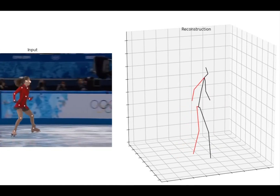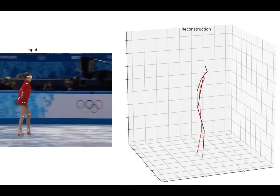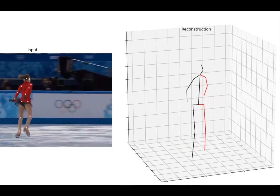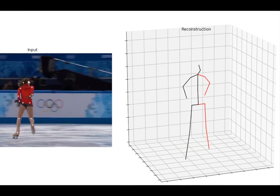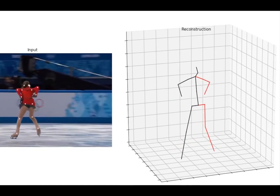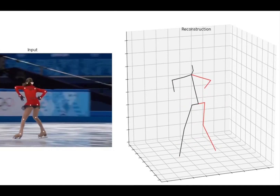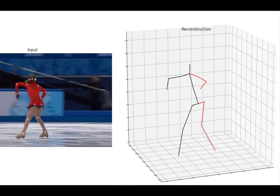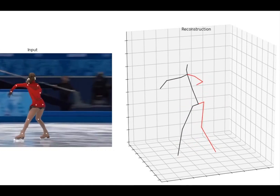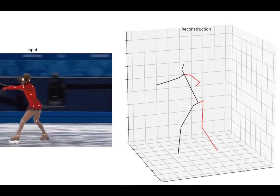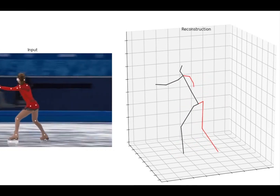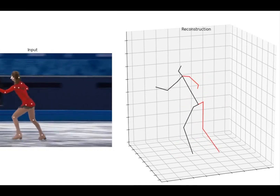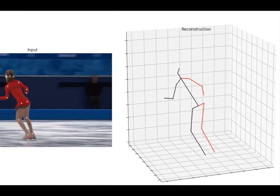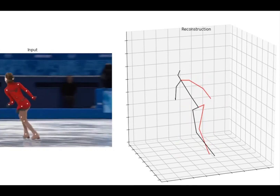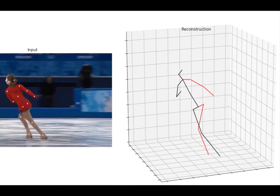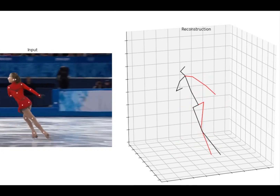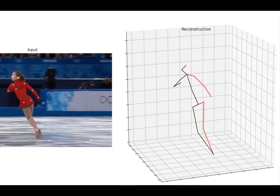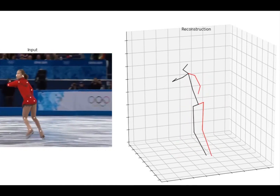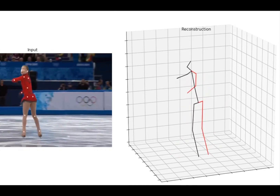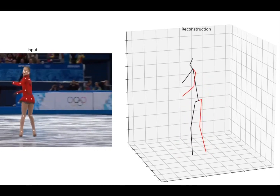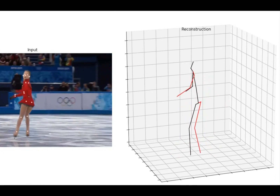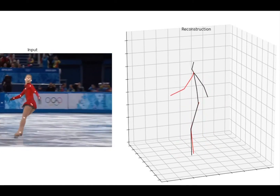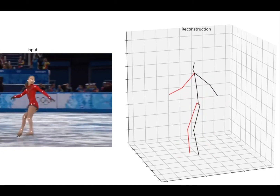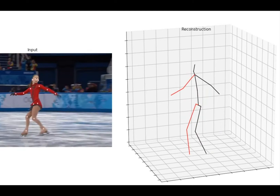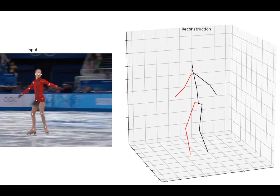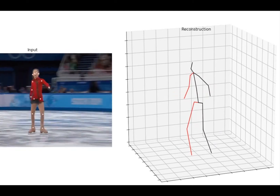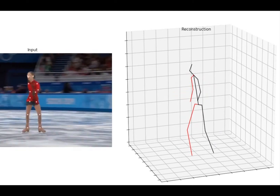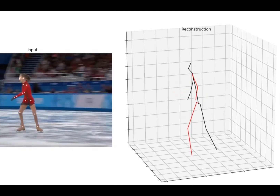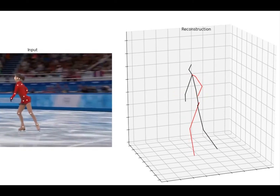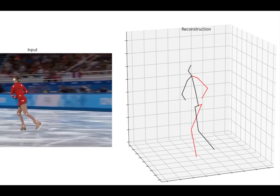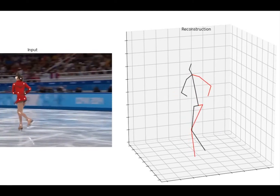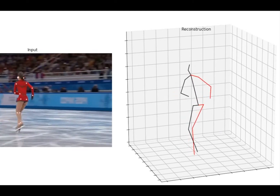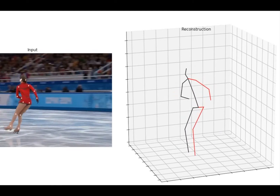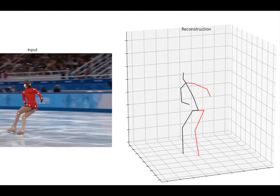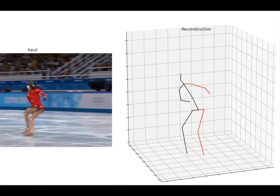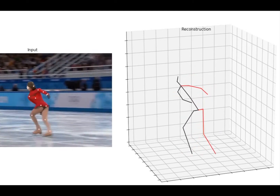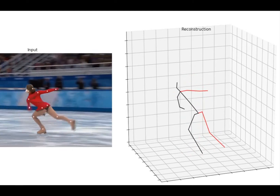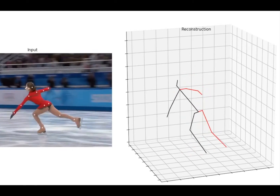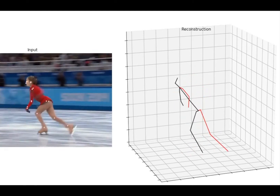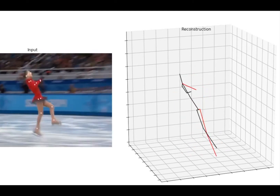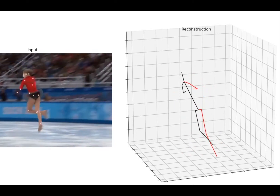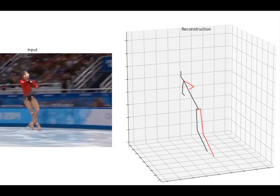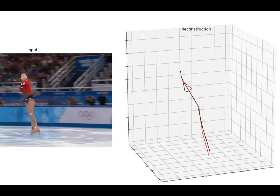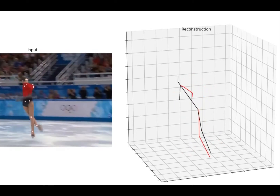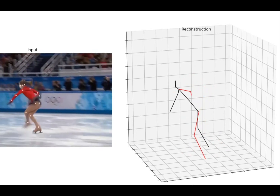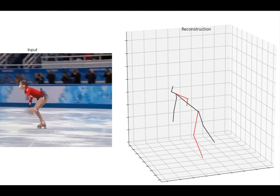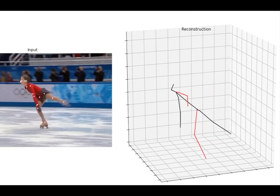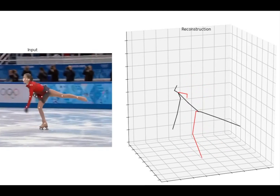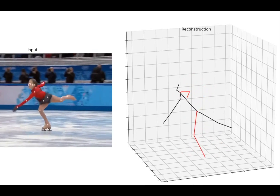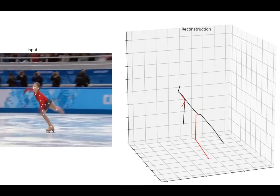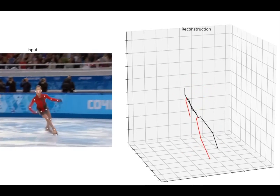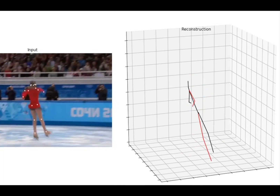on the entire body, while the most important parts for sign-language as I said before is